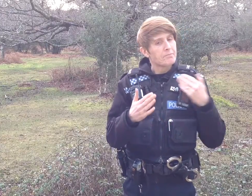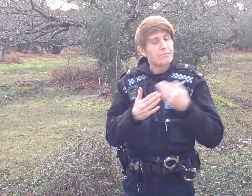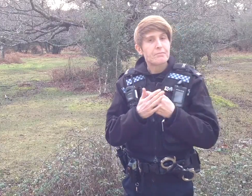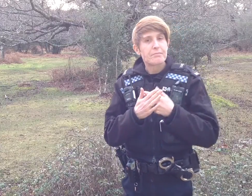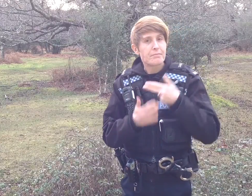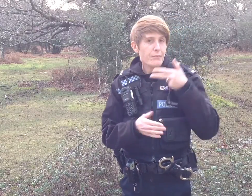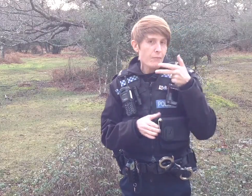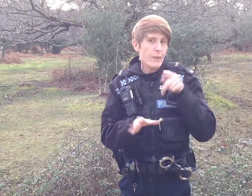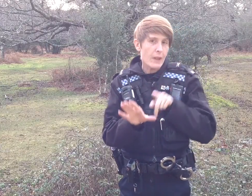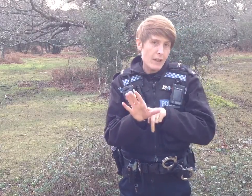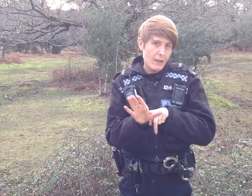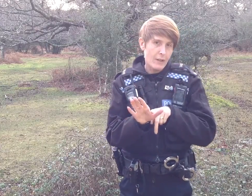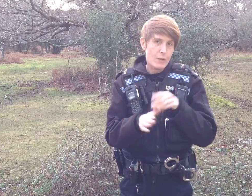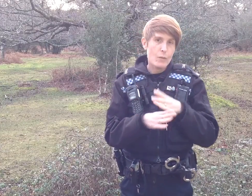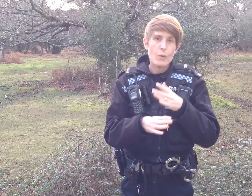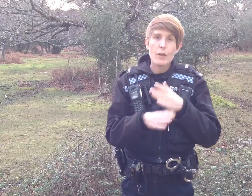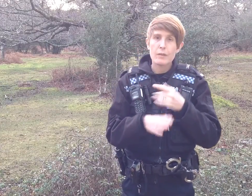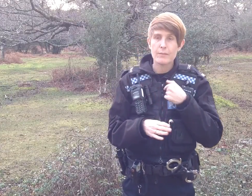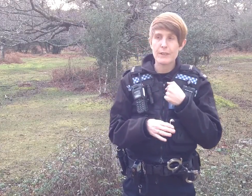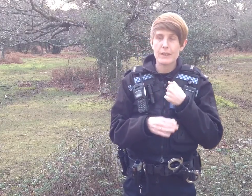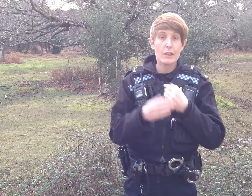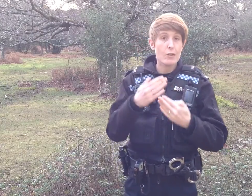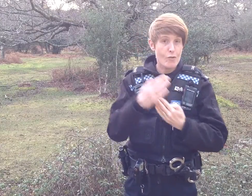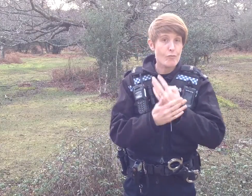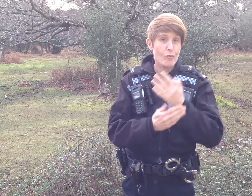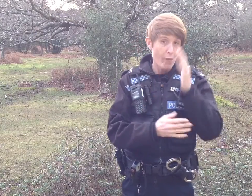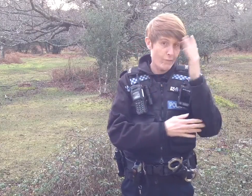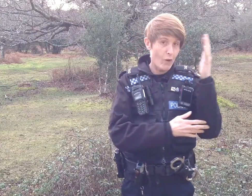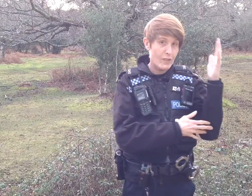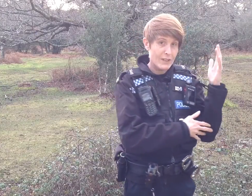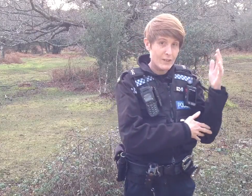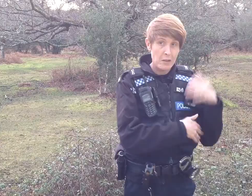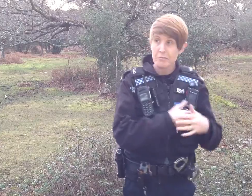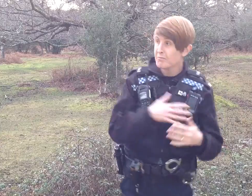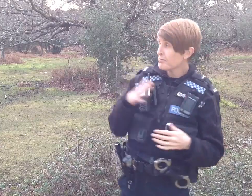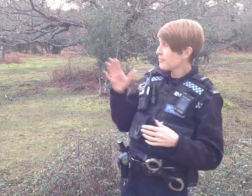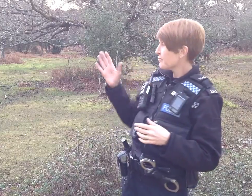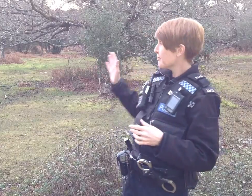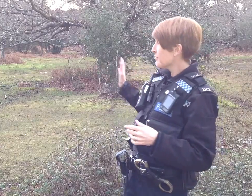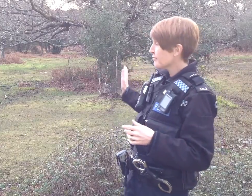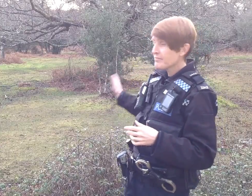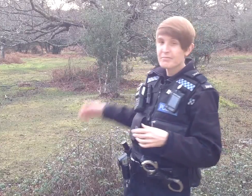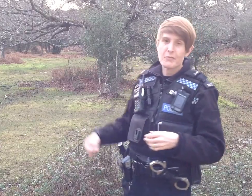For the last eight years I have worked in the New Forest (here).